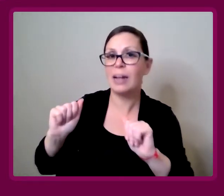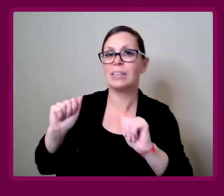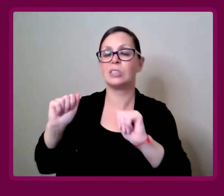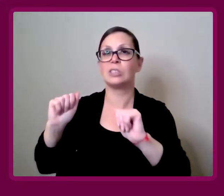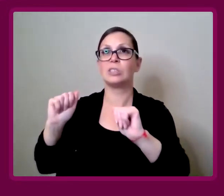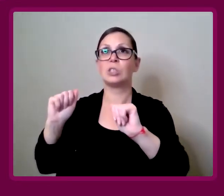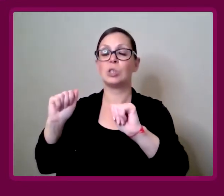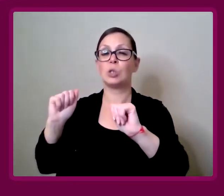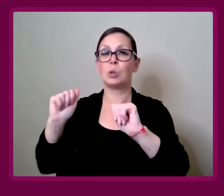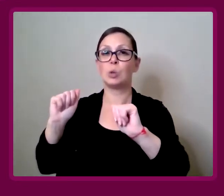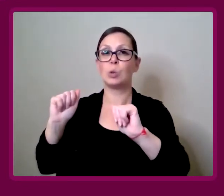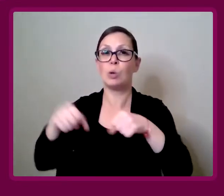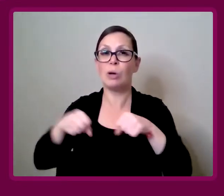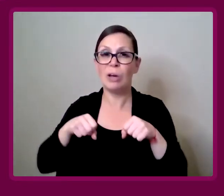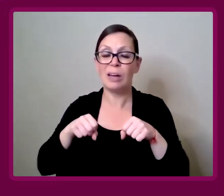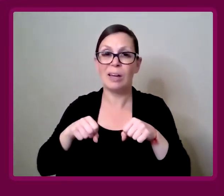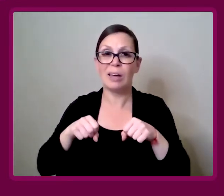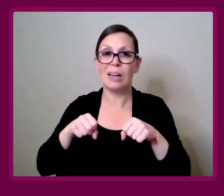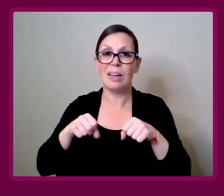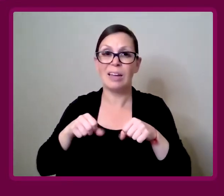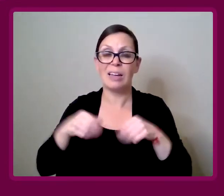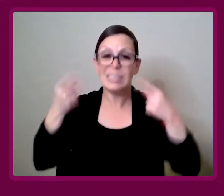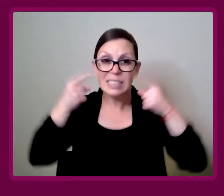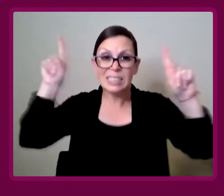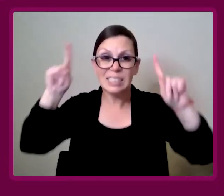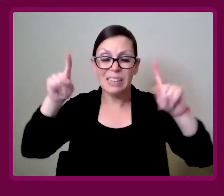and prams just through a front door, or up and down steps.